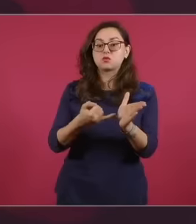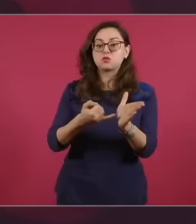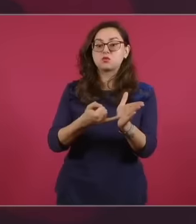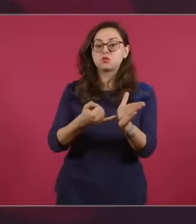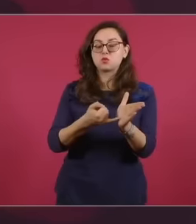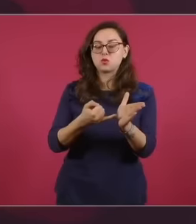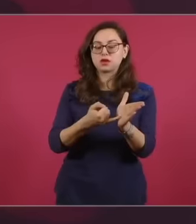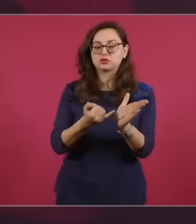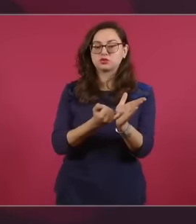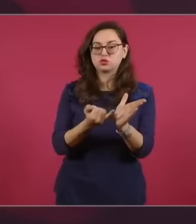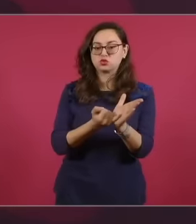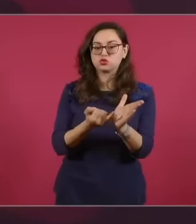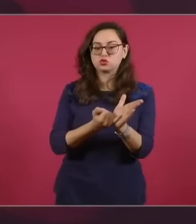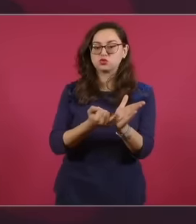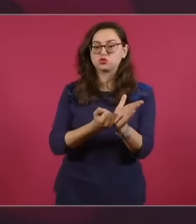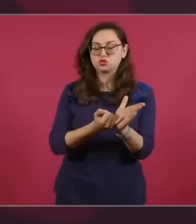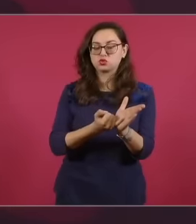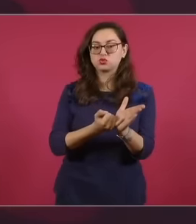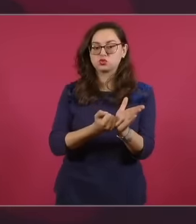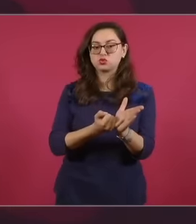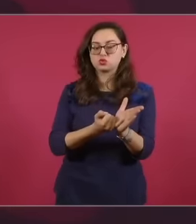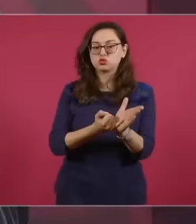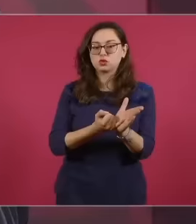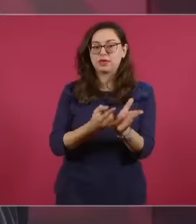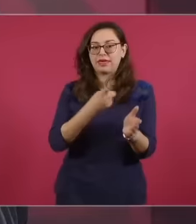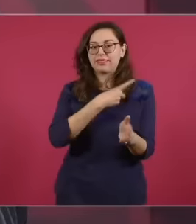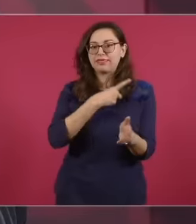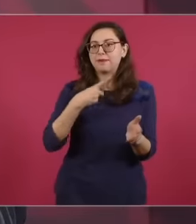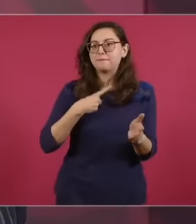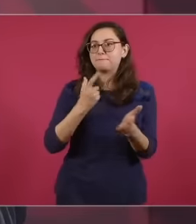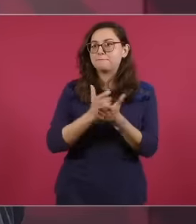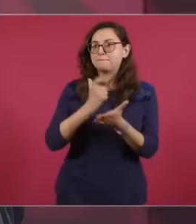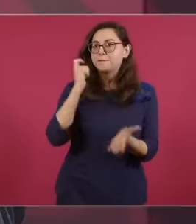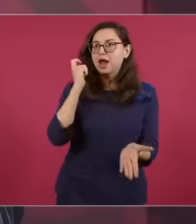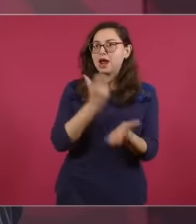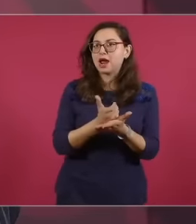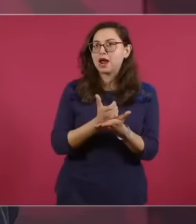public treasury in two